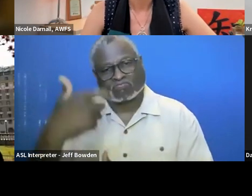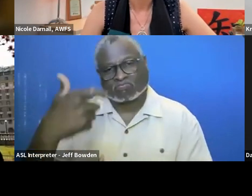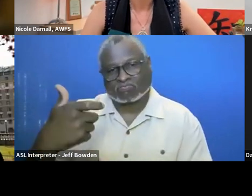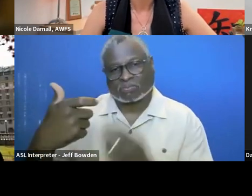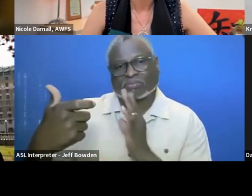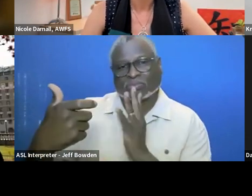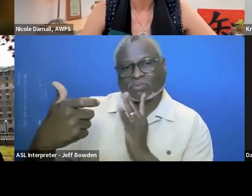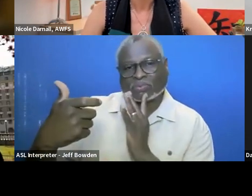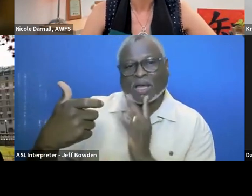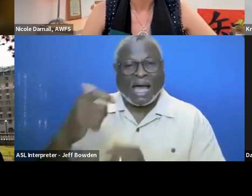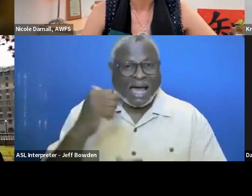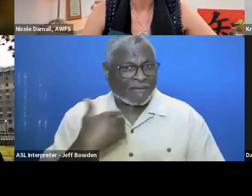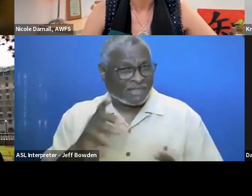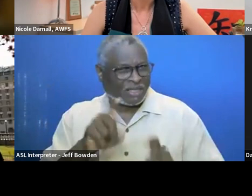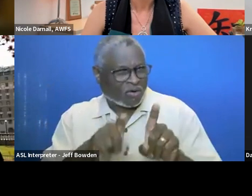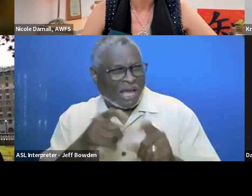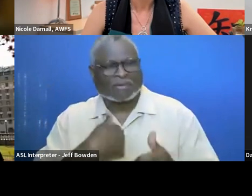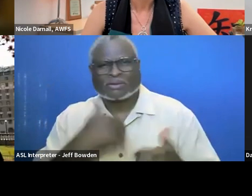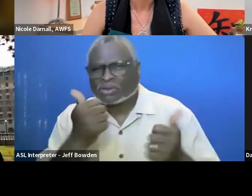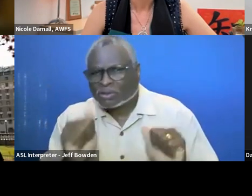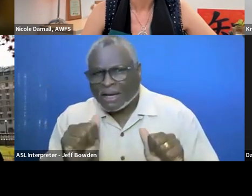I did have a question. I was trying to formulate it.